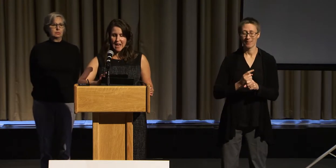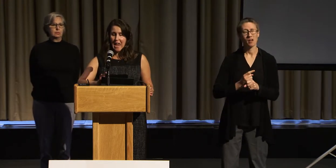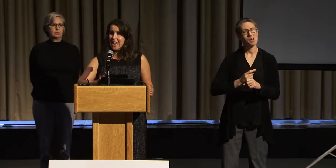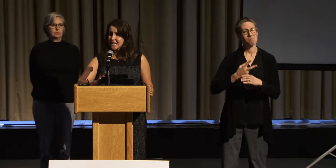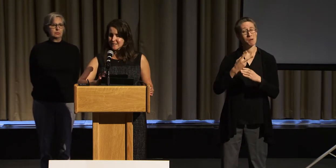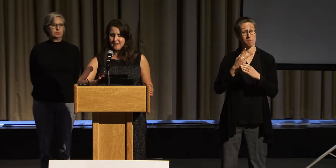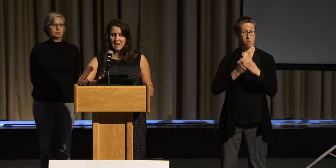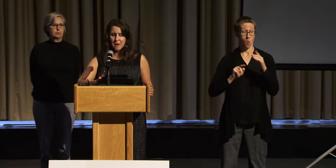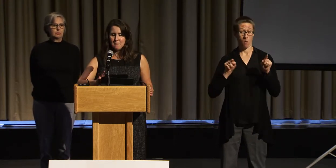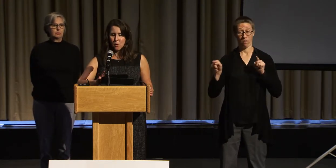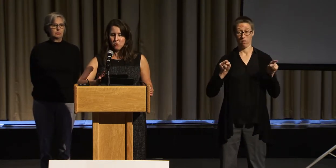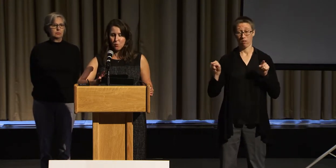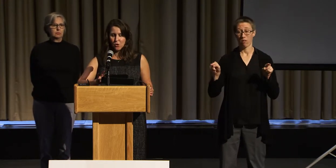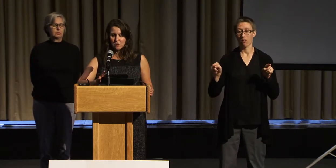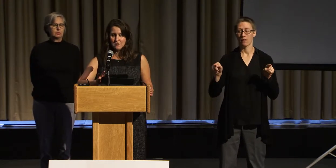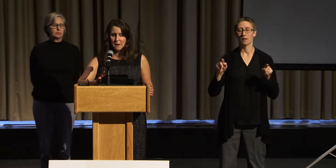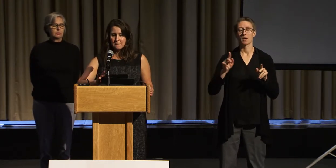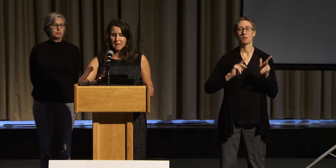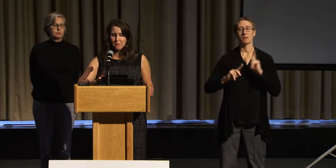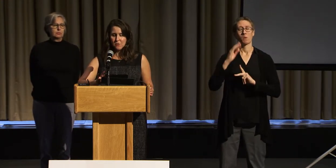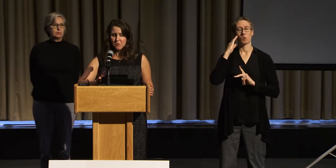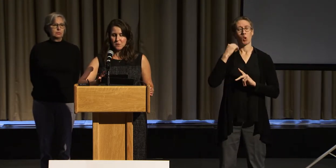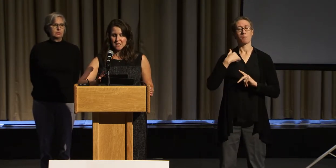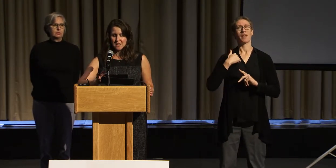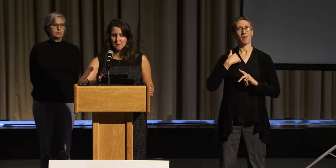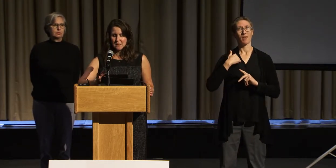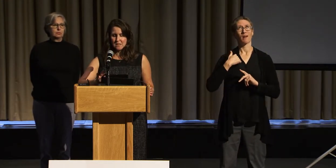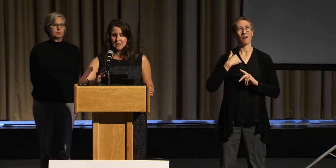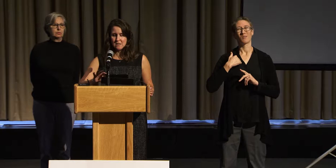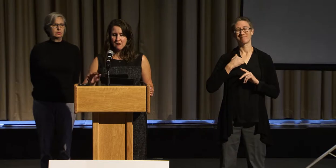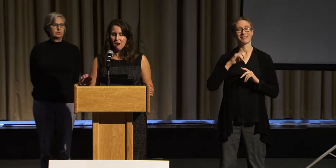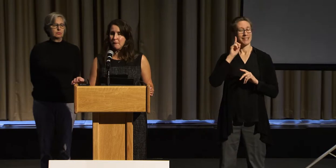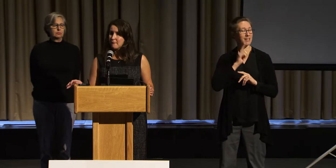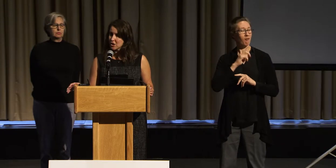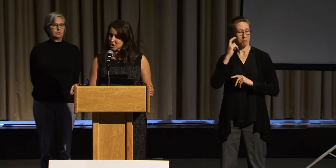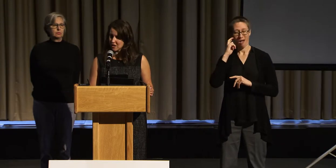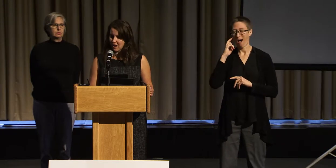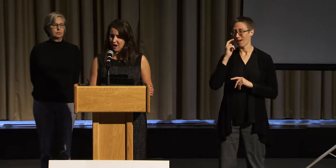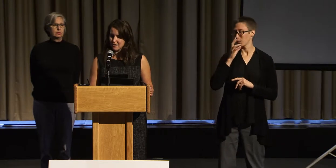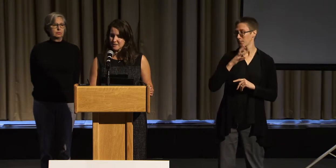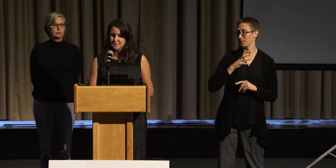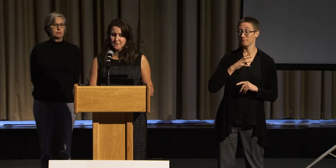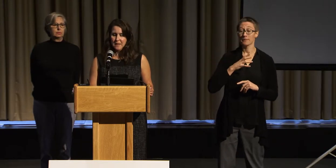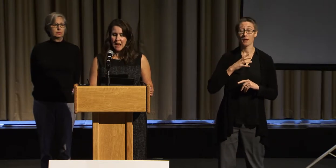And in both worlds, people with disabilities are marginalized,